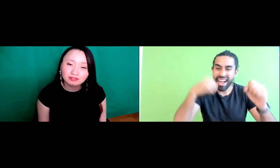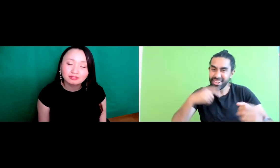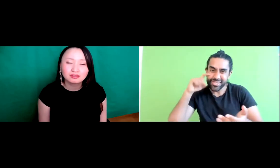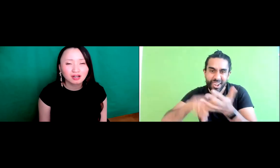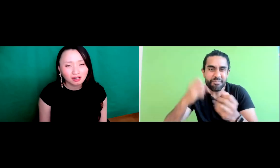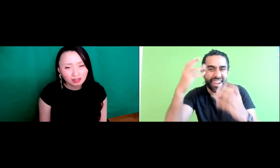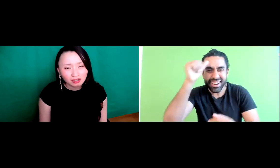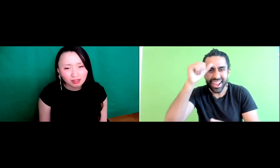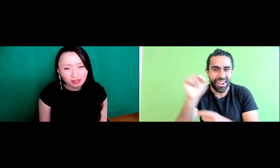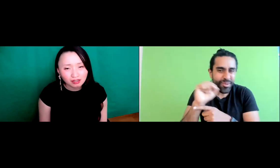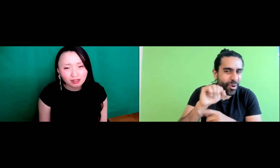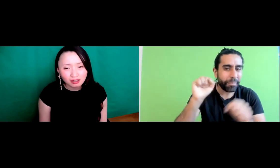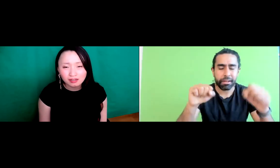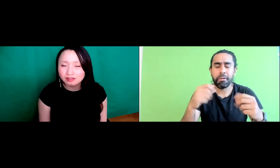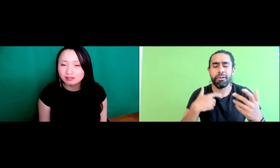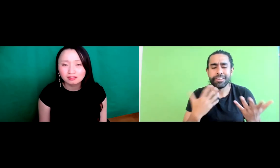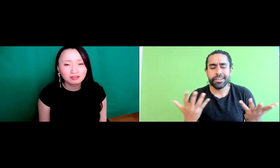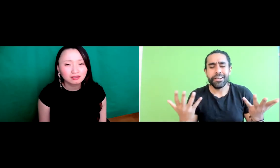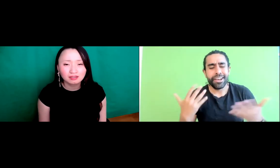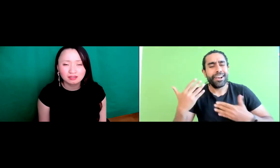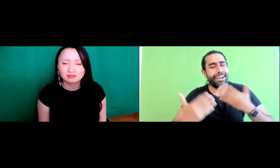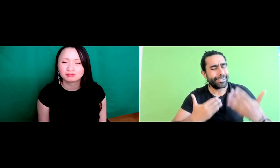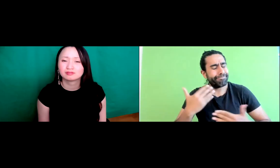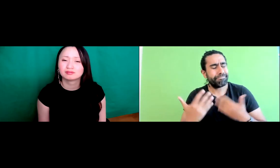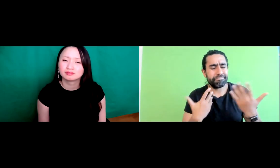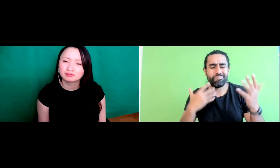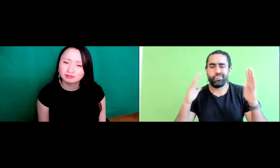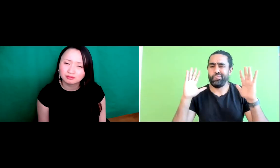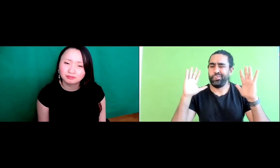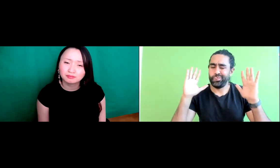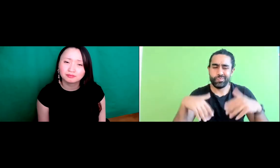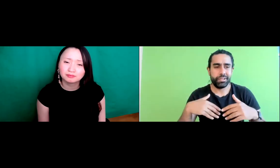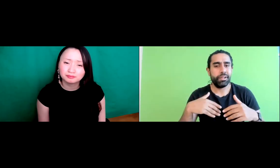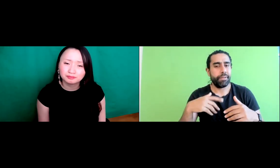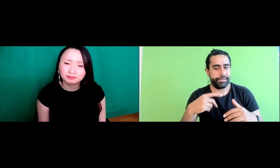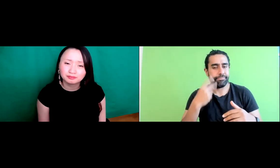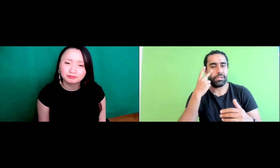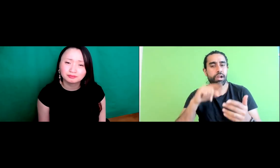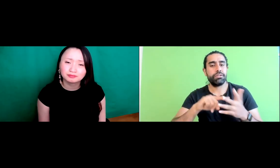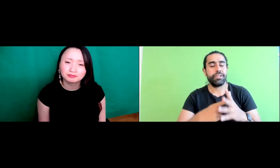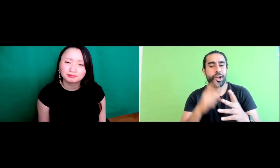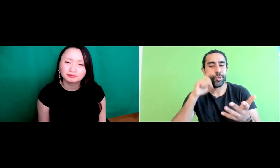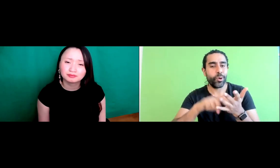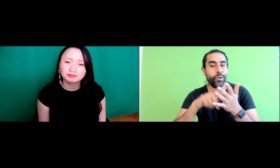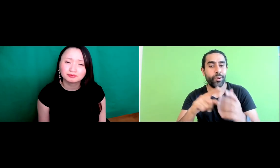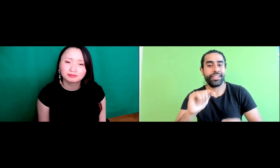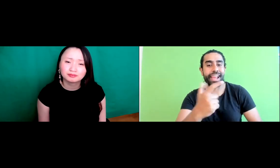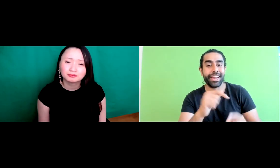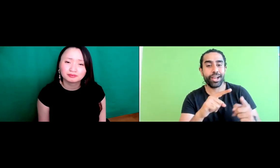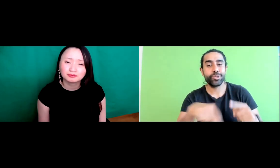Oh, that's funny. Oh look at how look at how Indian people move their heads and.